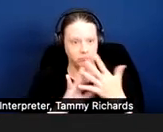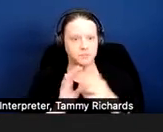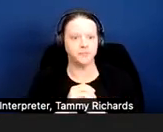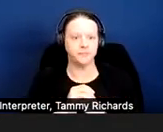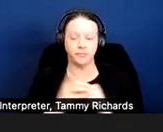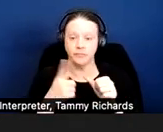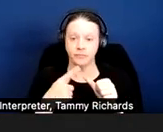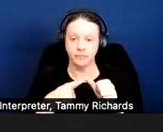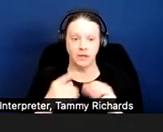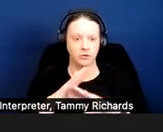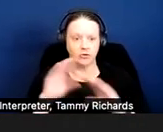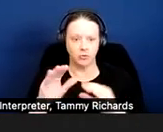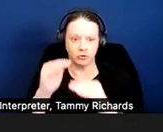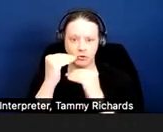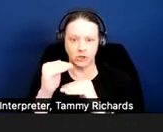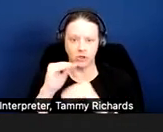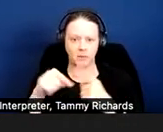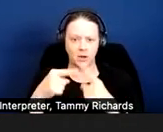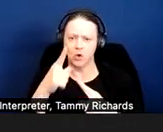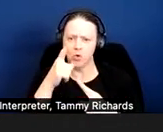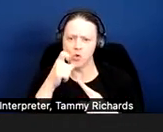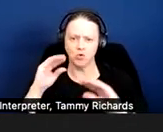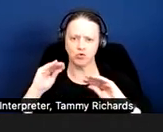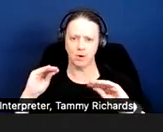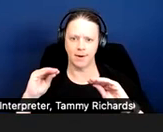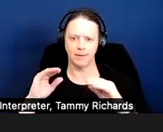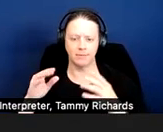The first is that there's no restrictions on who may train the animal.